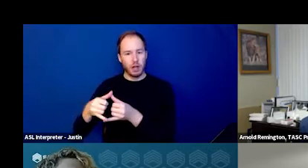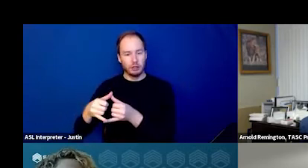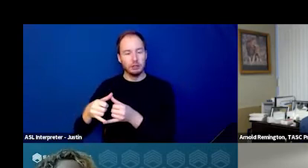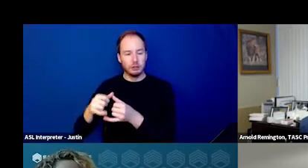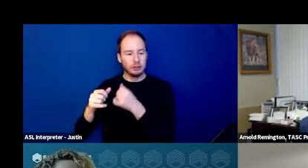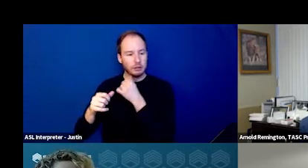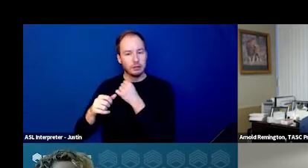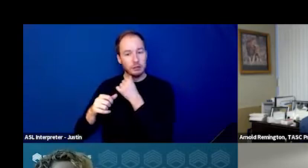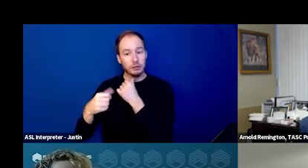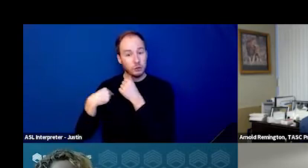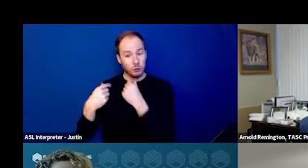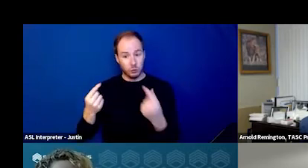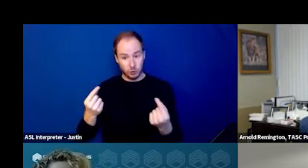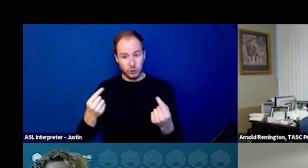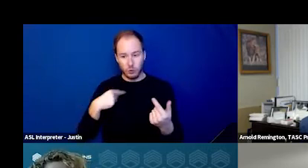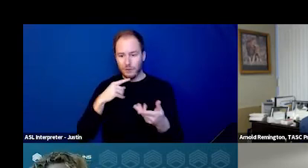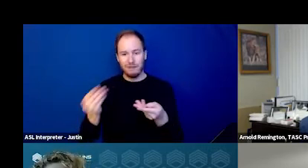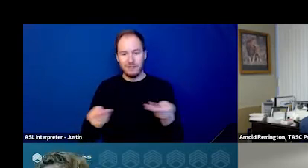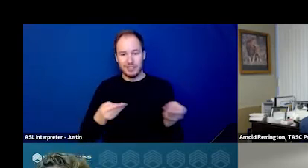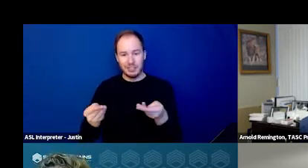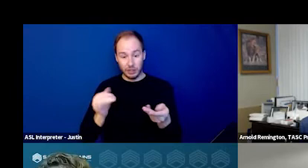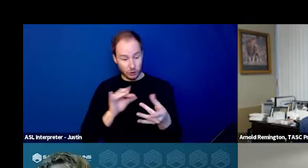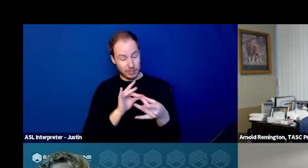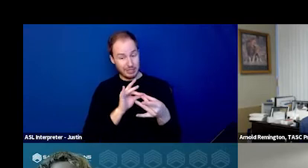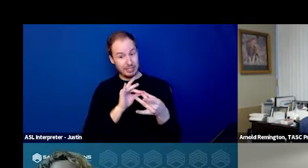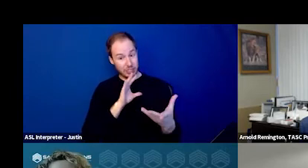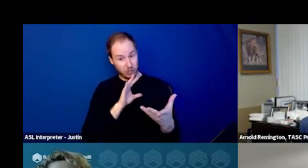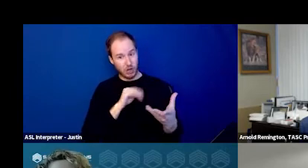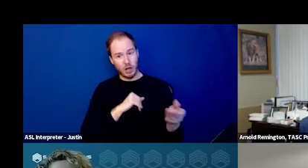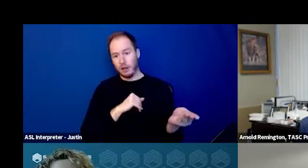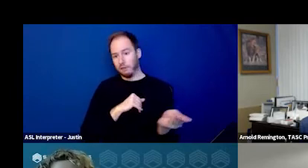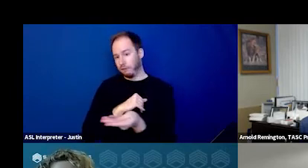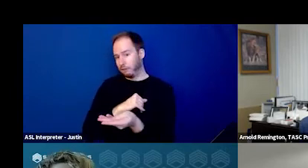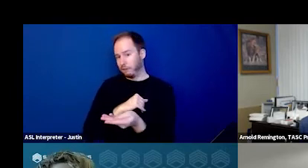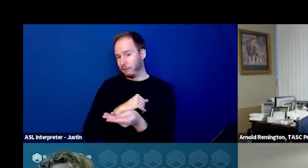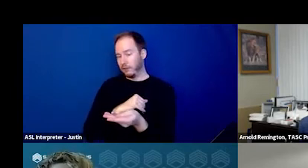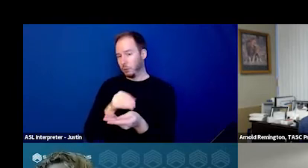But what we're doing is we're facilitating the discharge process by providing peer support,